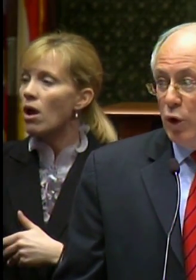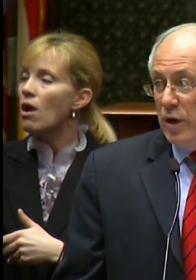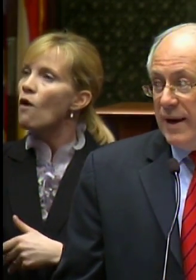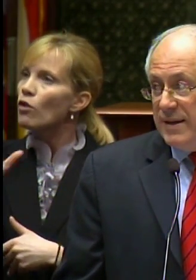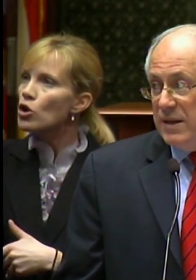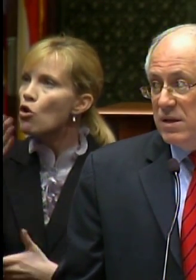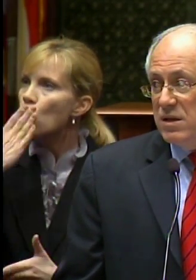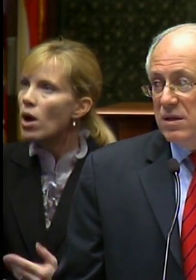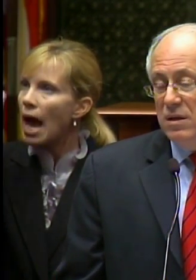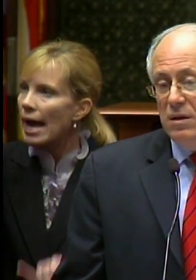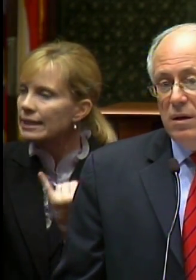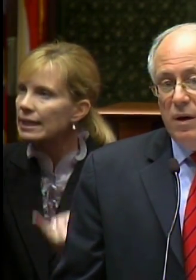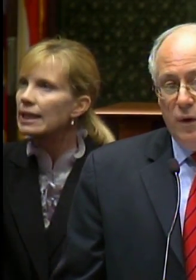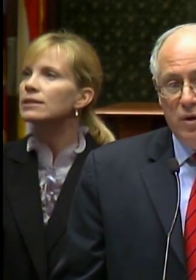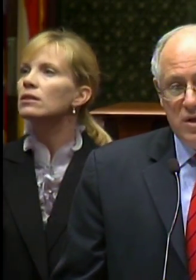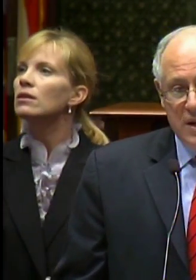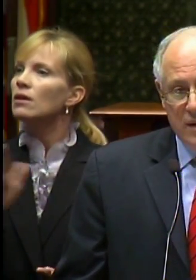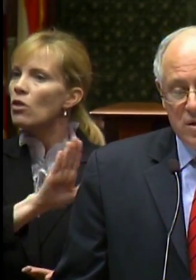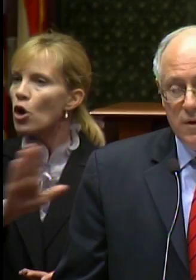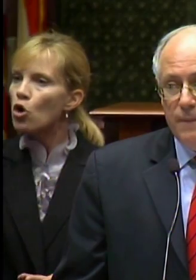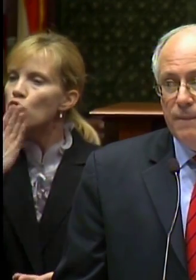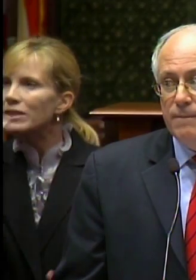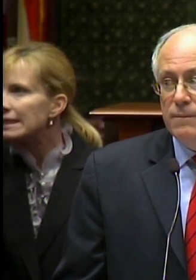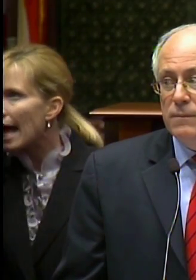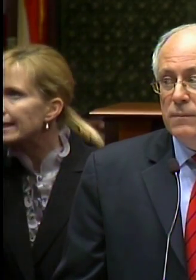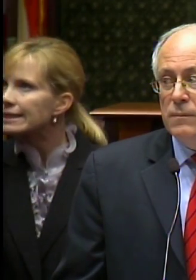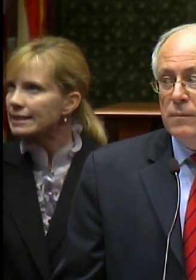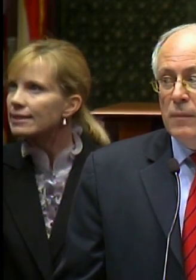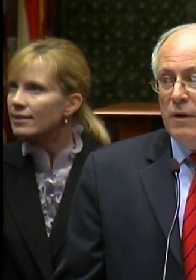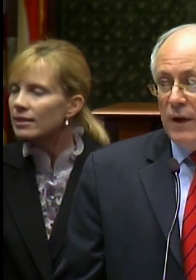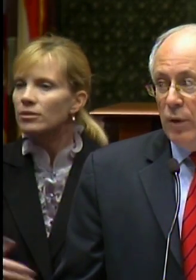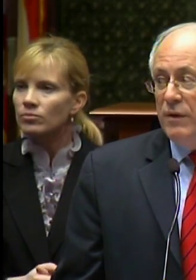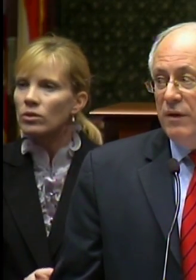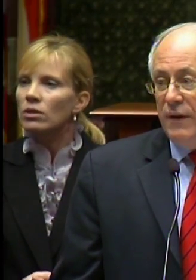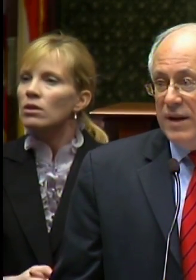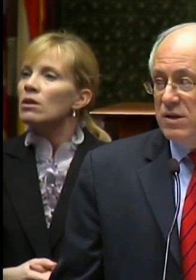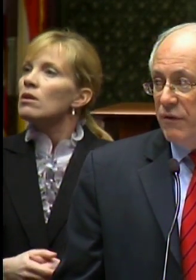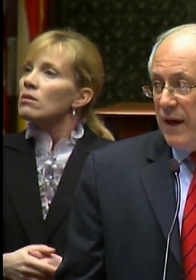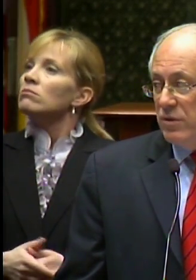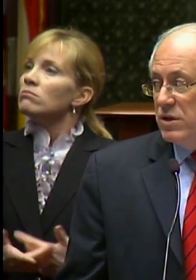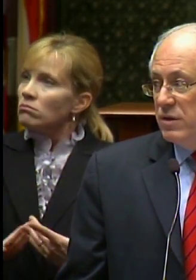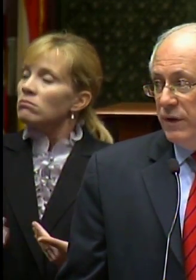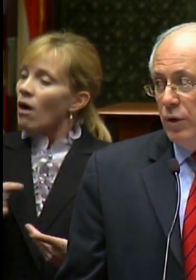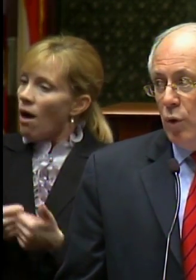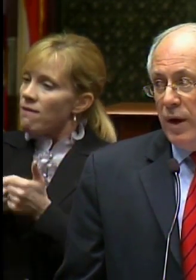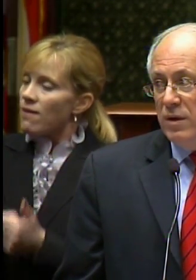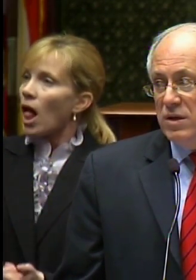good ideas and their good sense. Following the advice of thousands of Illinoisans,